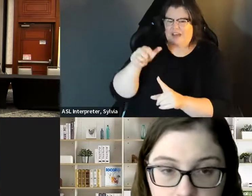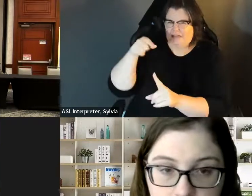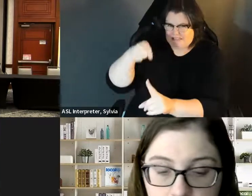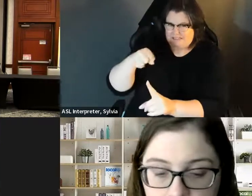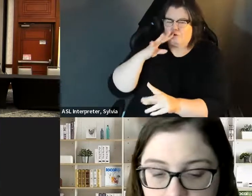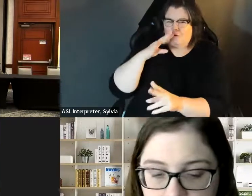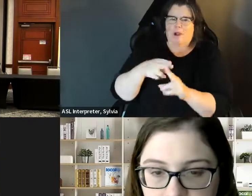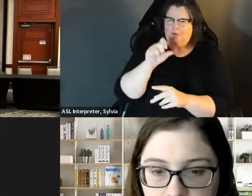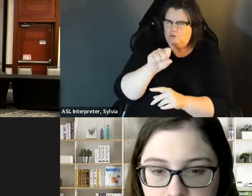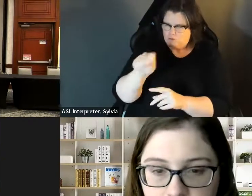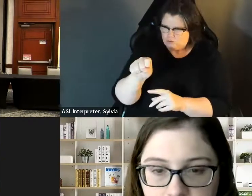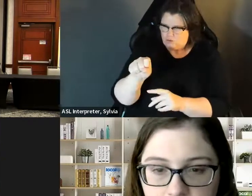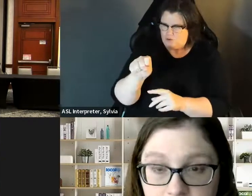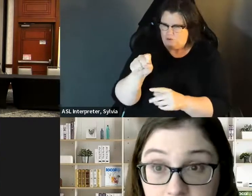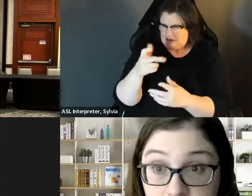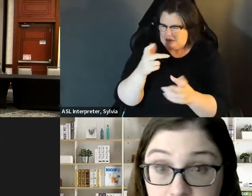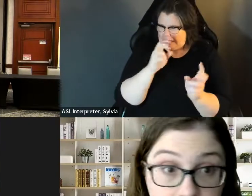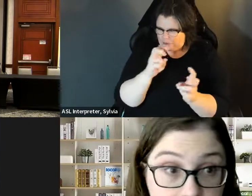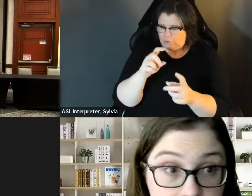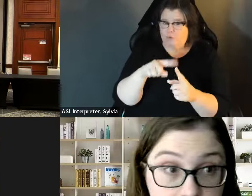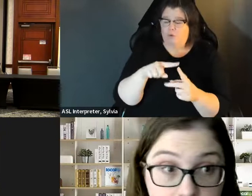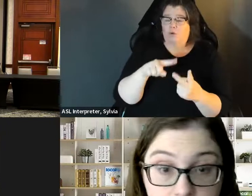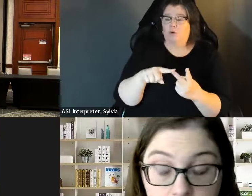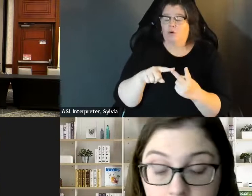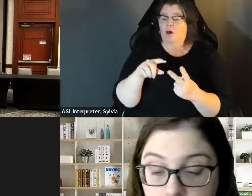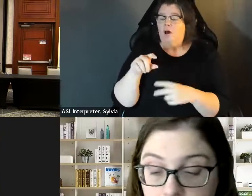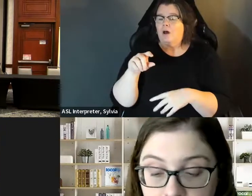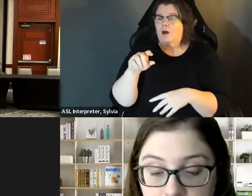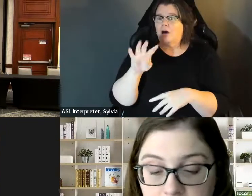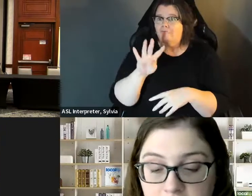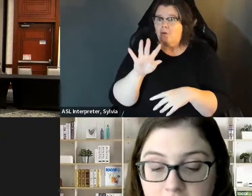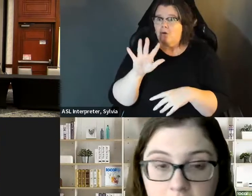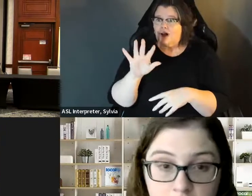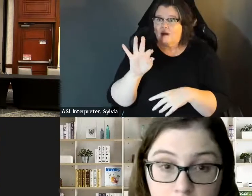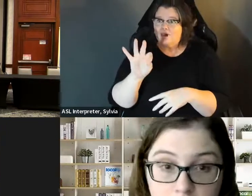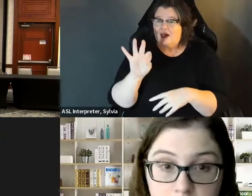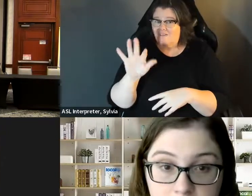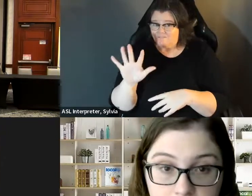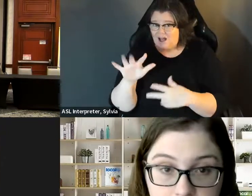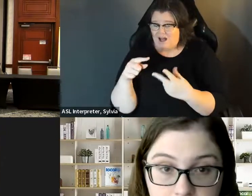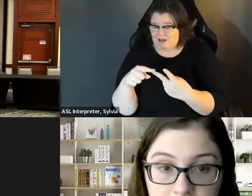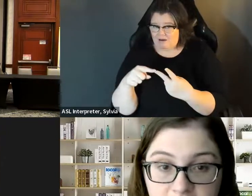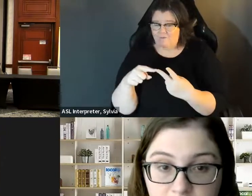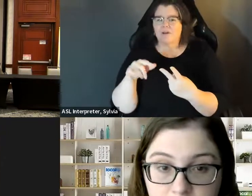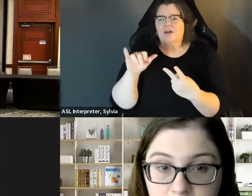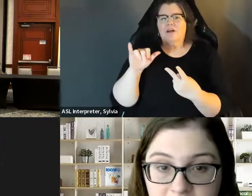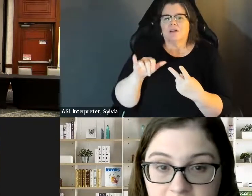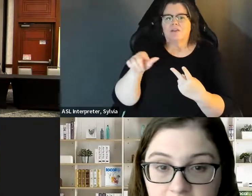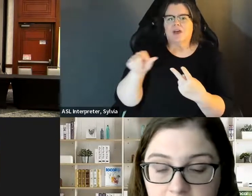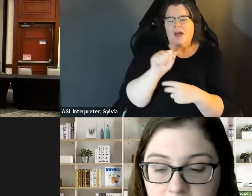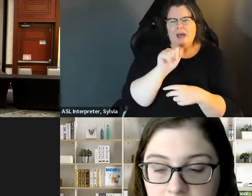so the S. Senate Bill 45, 97, is the one that would address the social Security issue, and S. numbers. So Senate bill 4597 is the one that would address